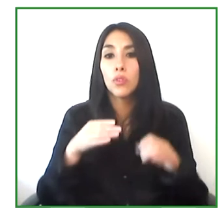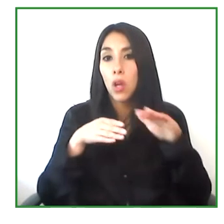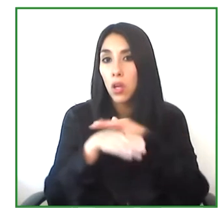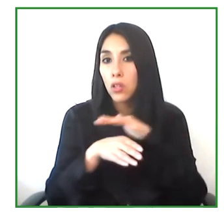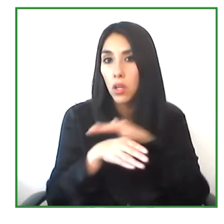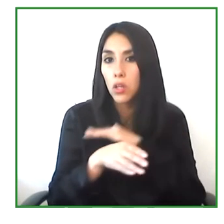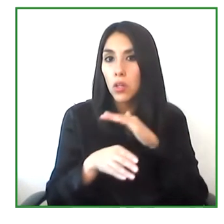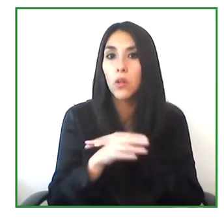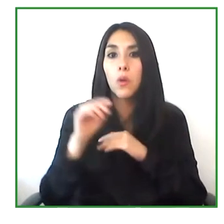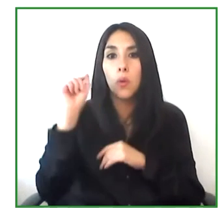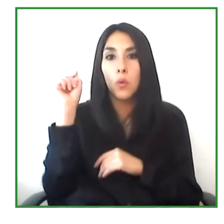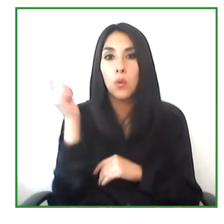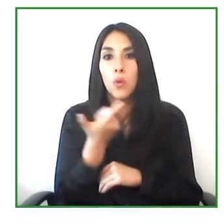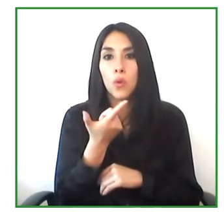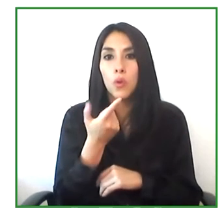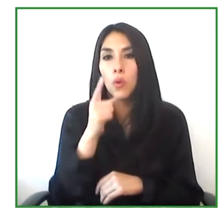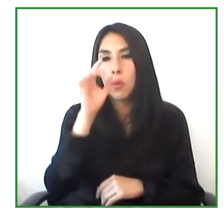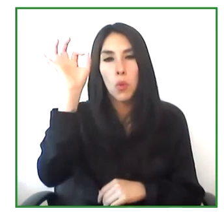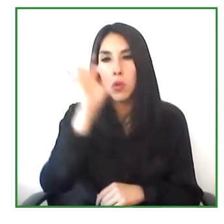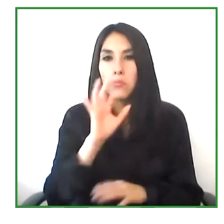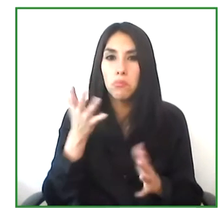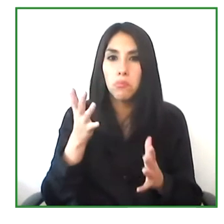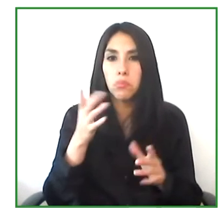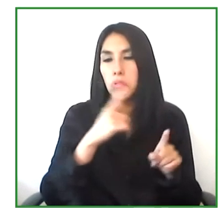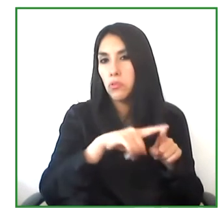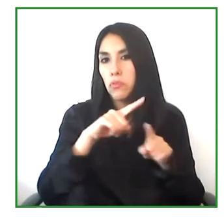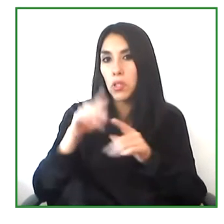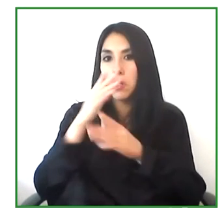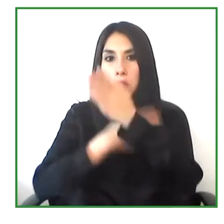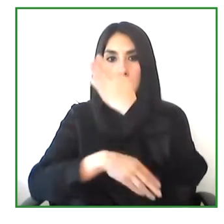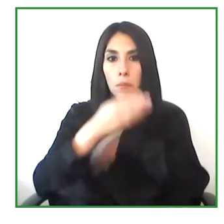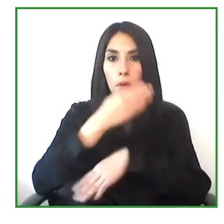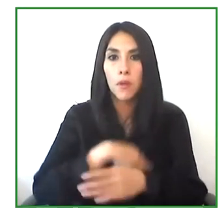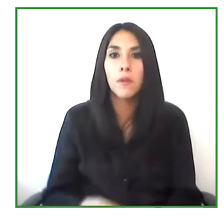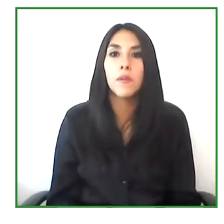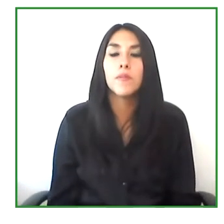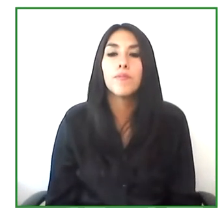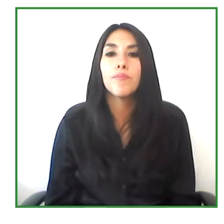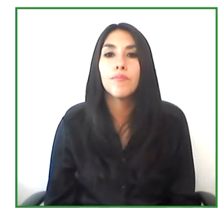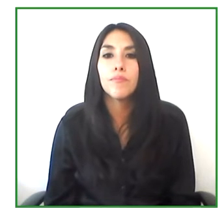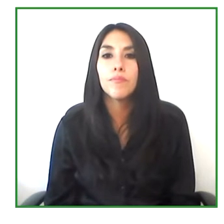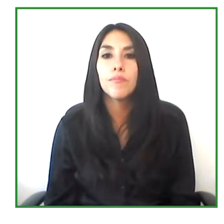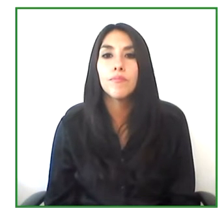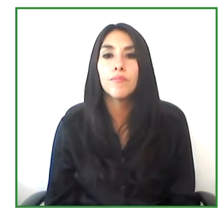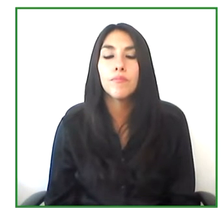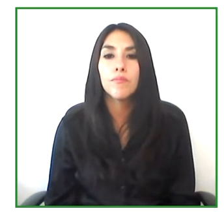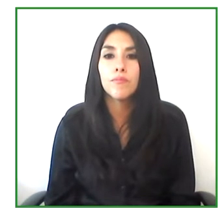for people with different types of disabilities.